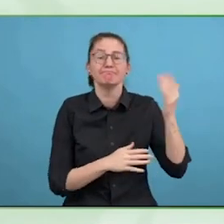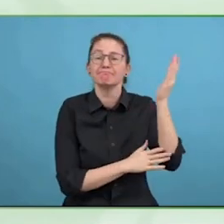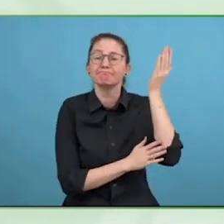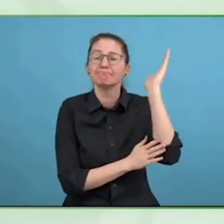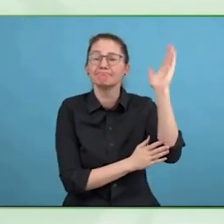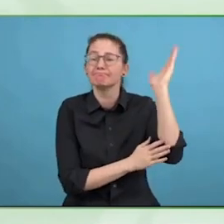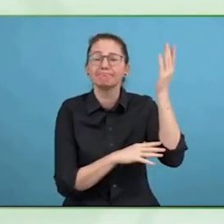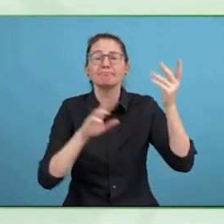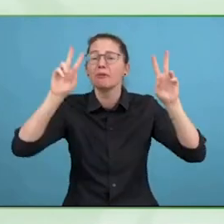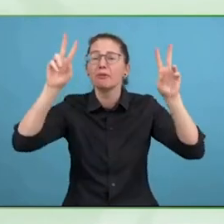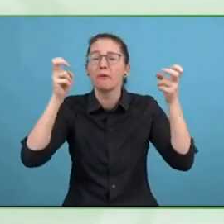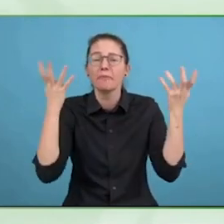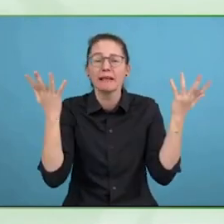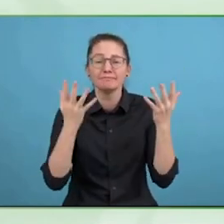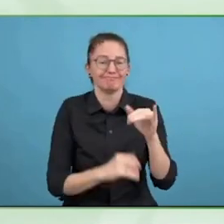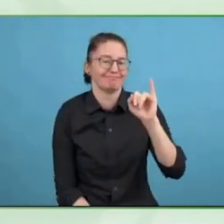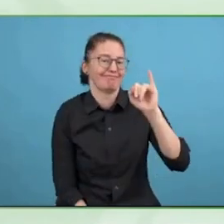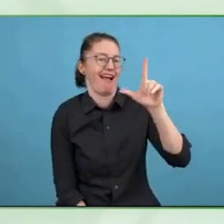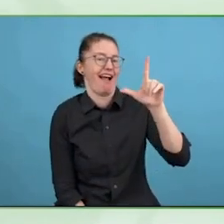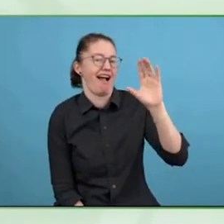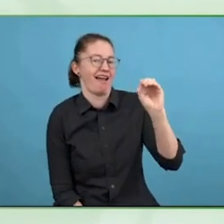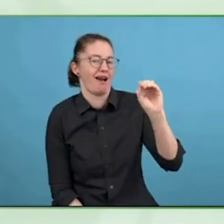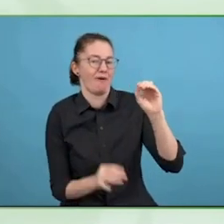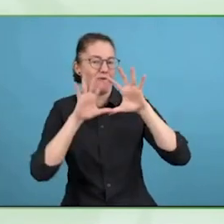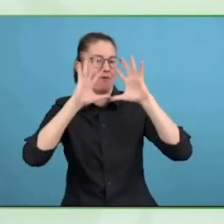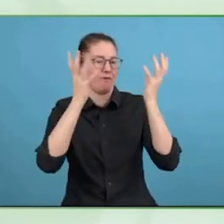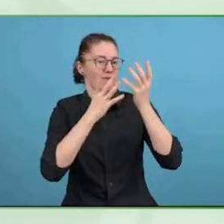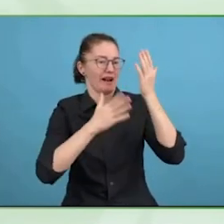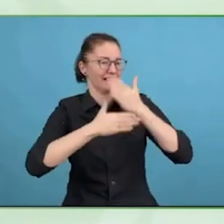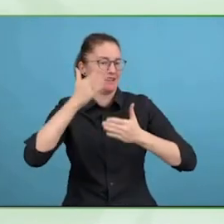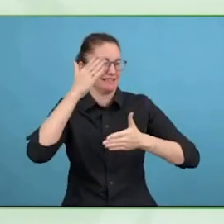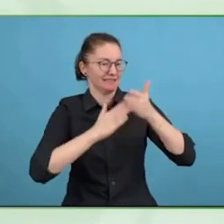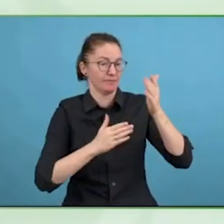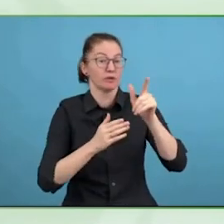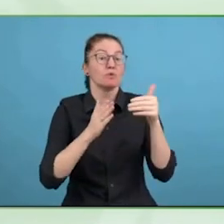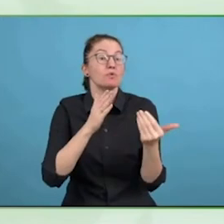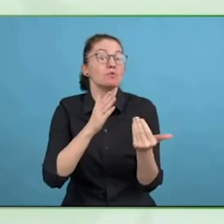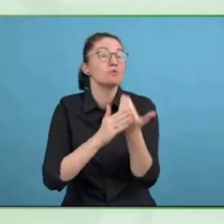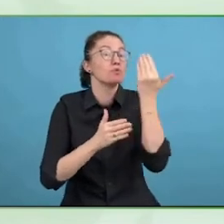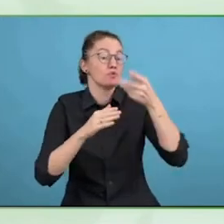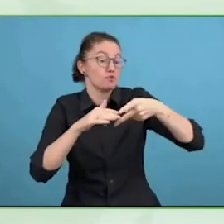to the ILO network and my colleagues are the famous Jurgen